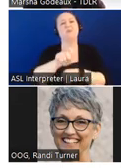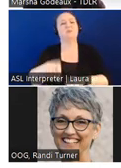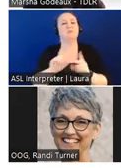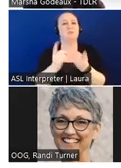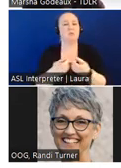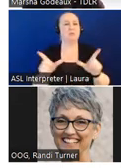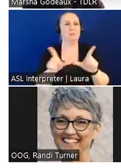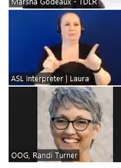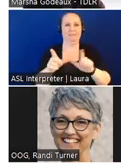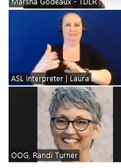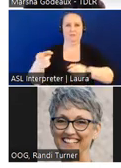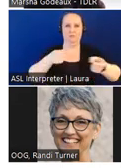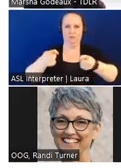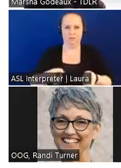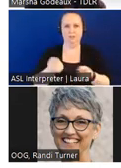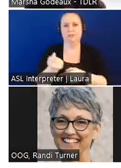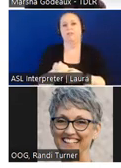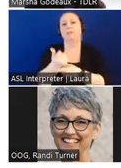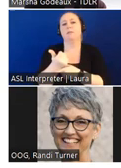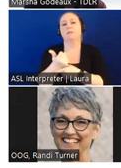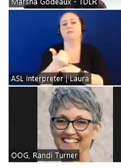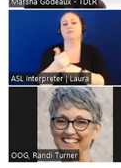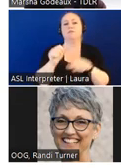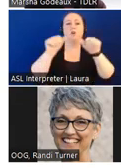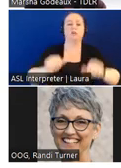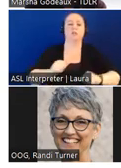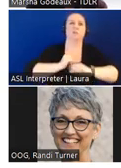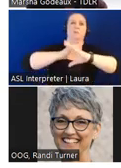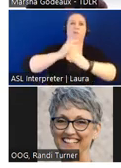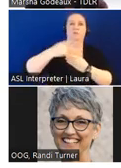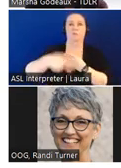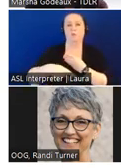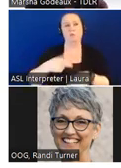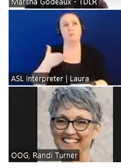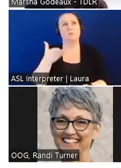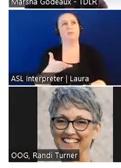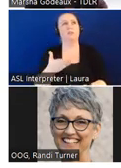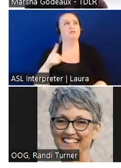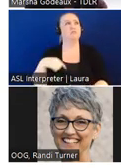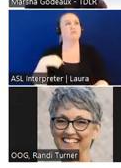in the Elimination of Architectural Barriers Program. I've worked there for about 13 years and